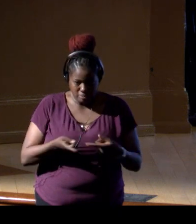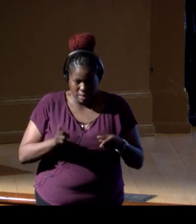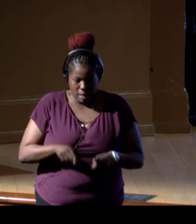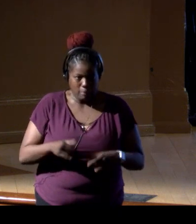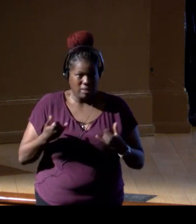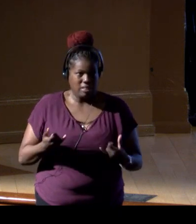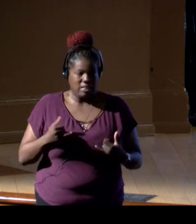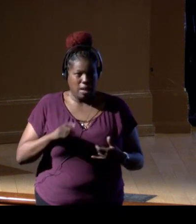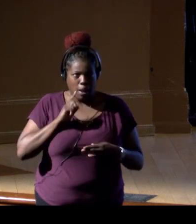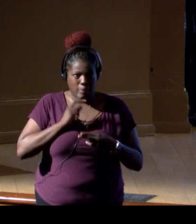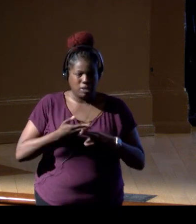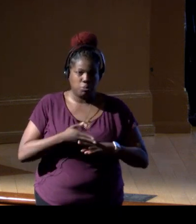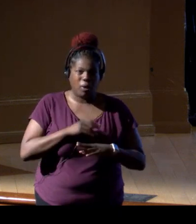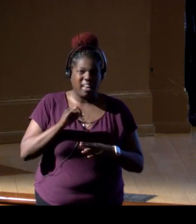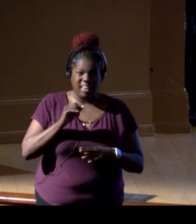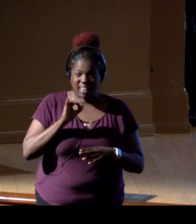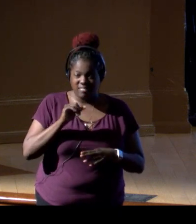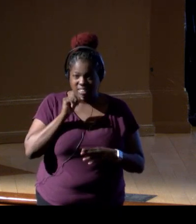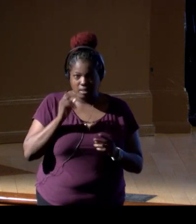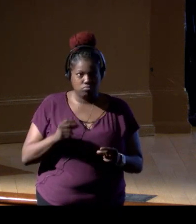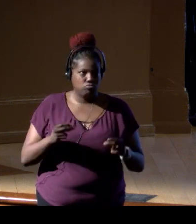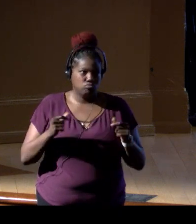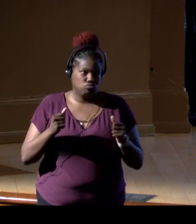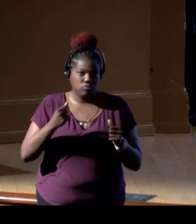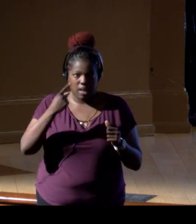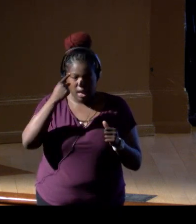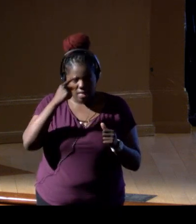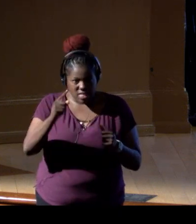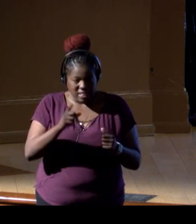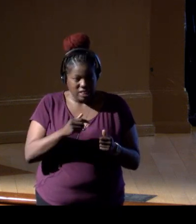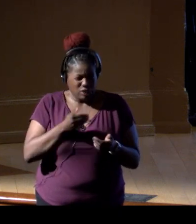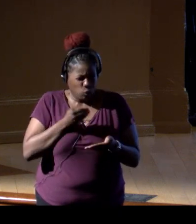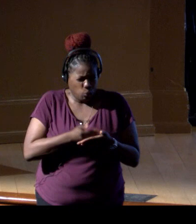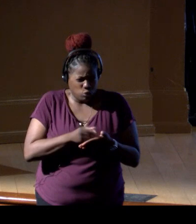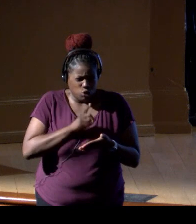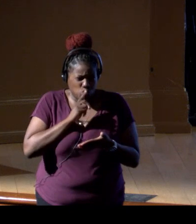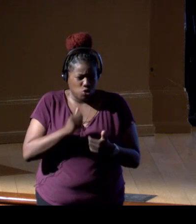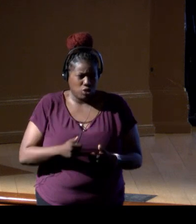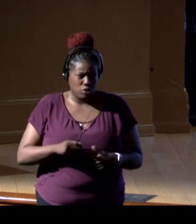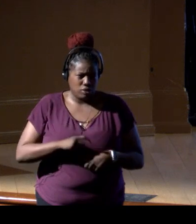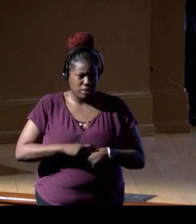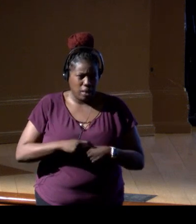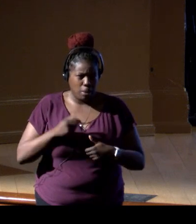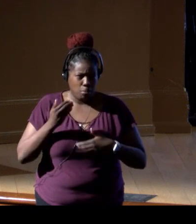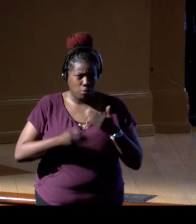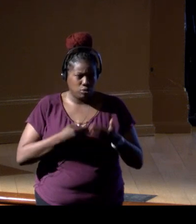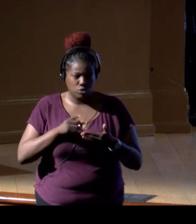Even if not instantaneous, I think near real-time processing could be really, really valuable.